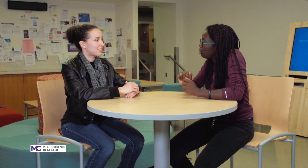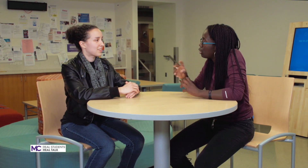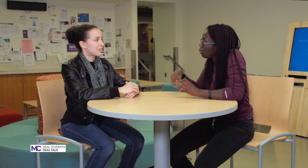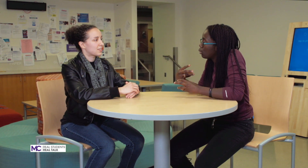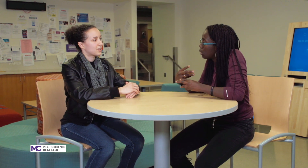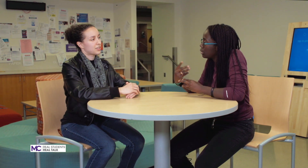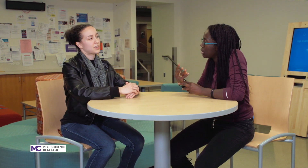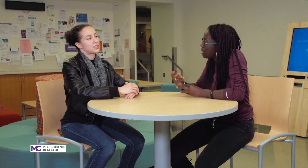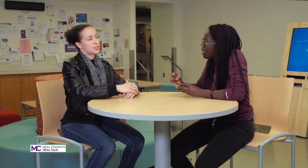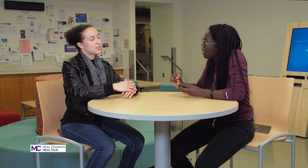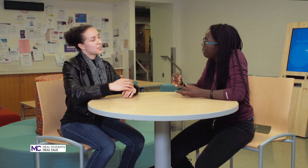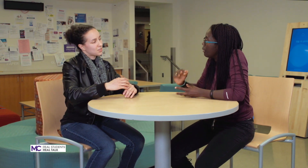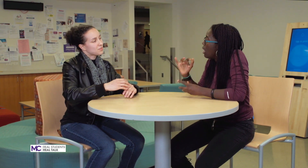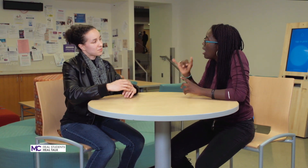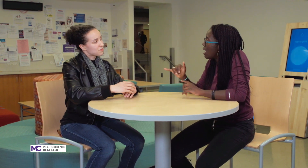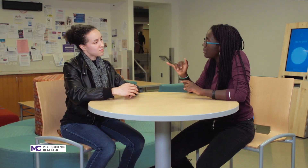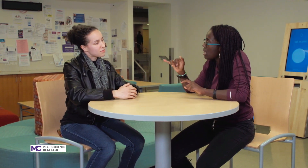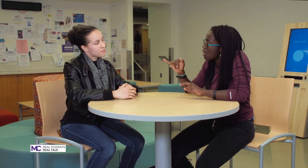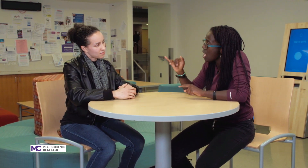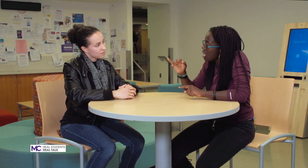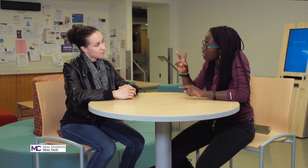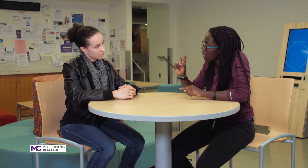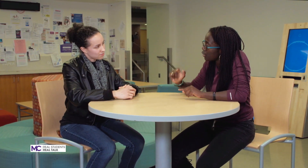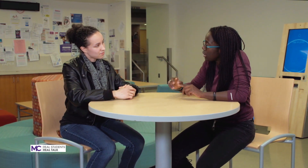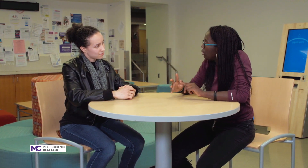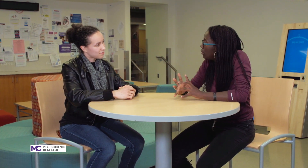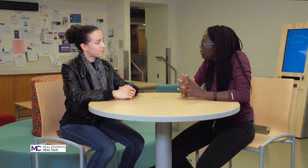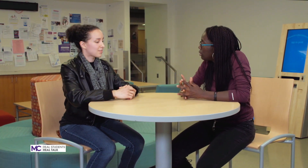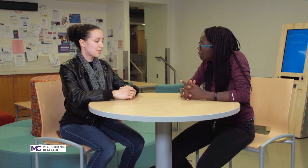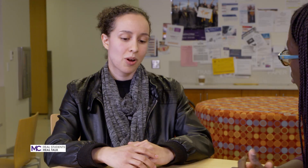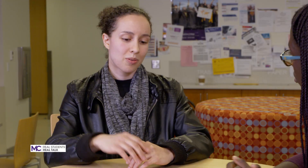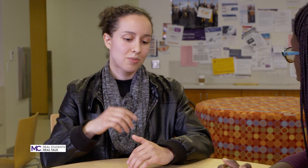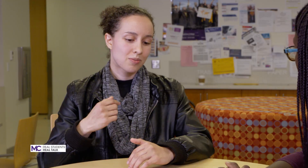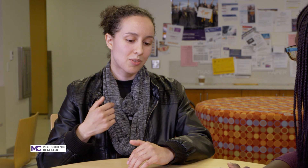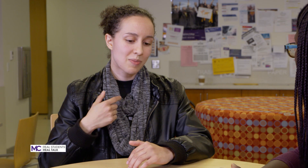with the world I as a veteran well for